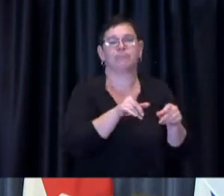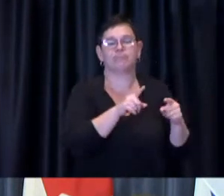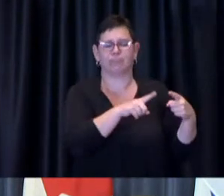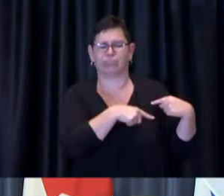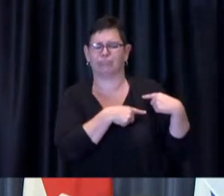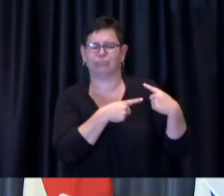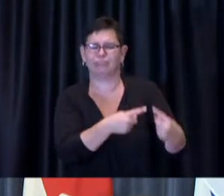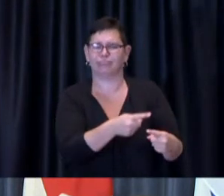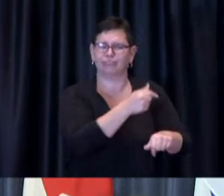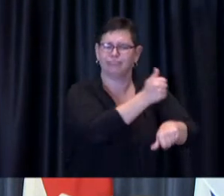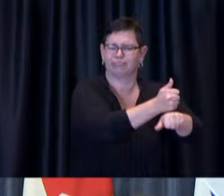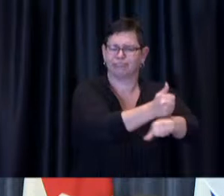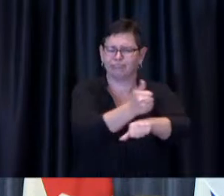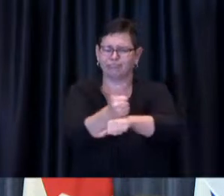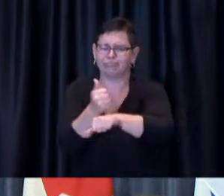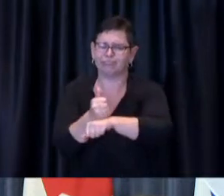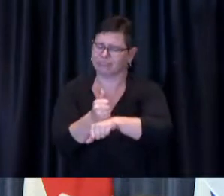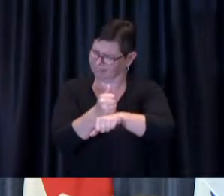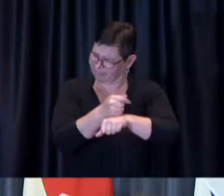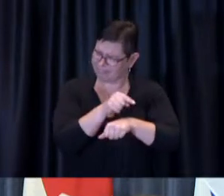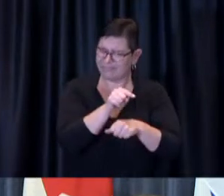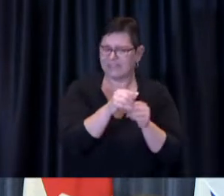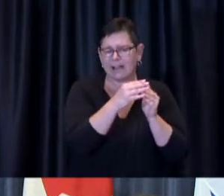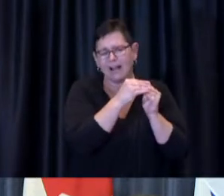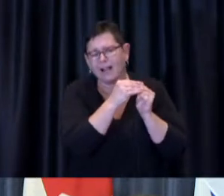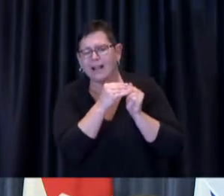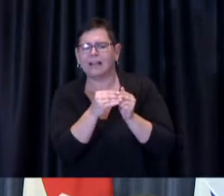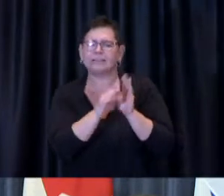We are leading the development and implementation of comprehensive plans,